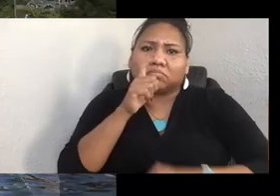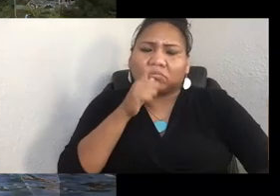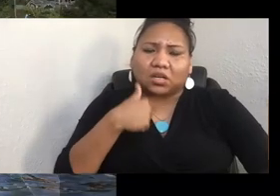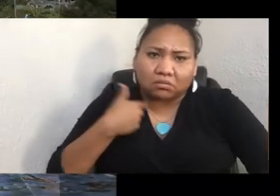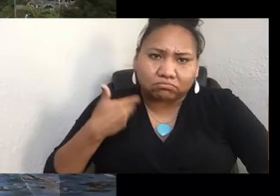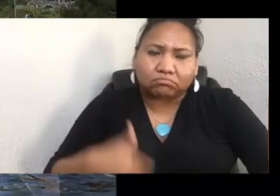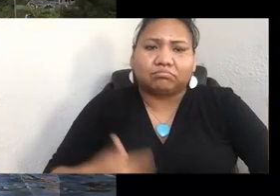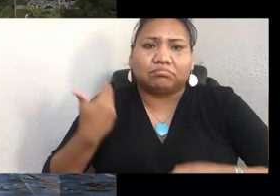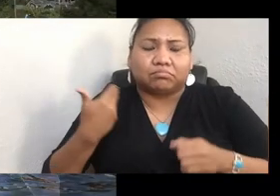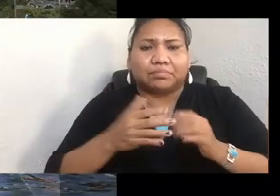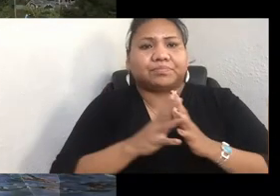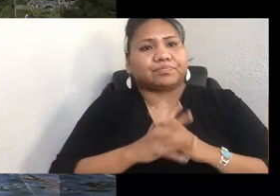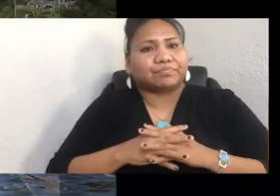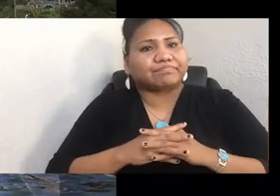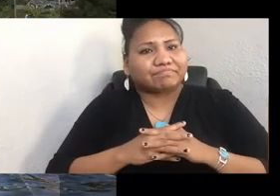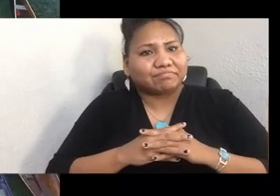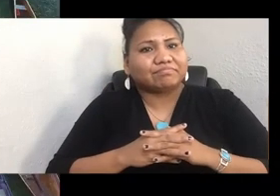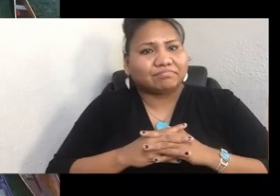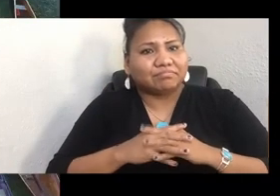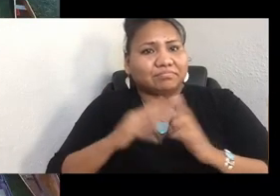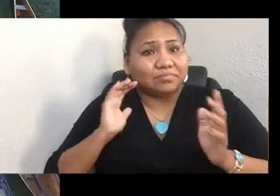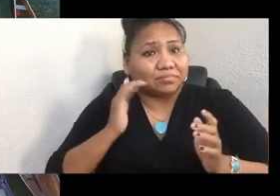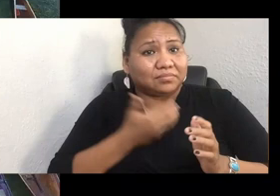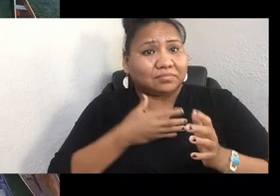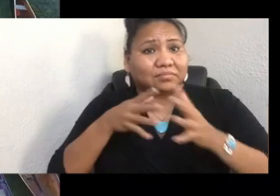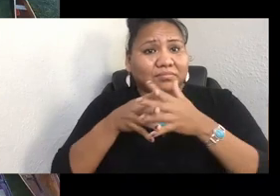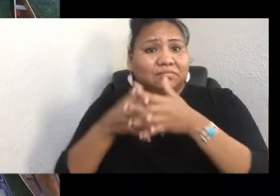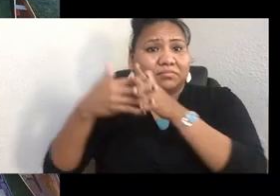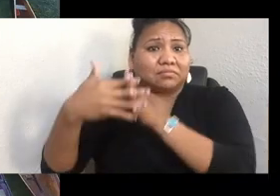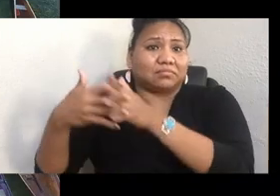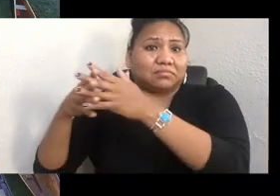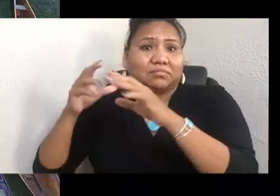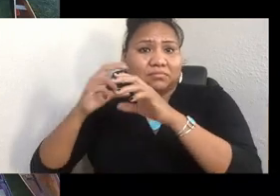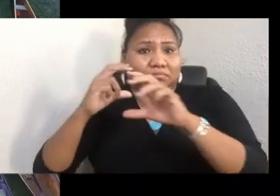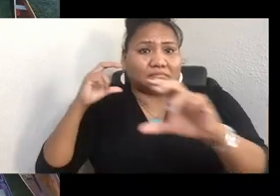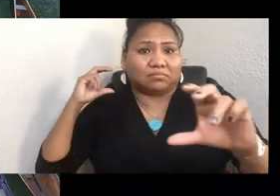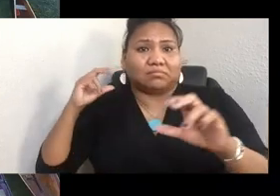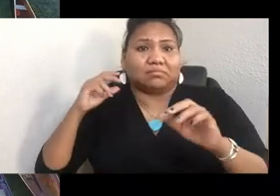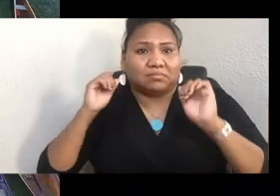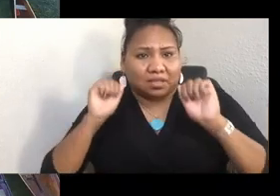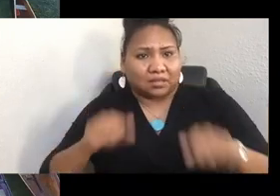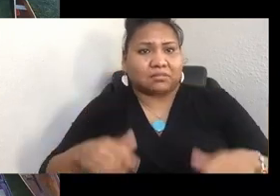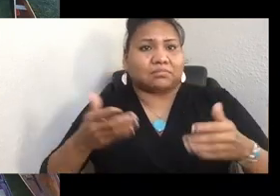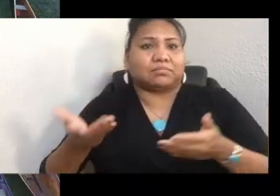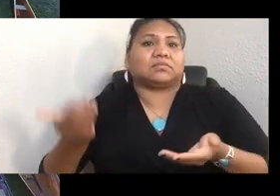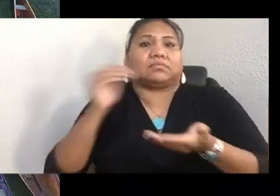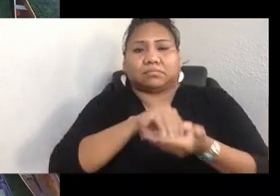that our long houses, despite all efforts, can be rebuilt.